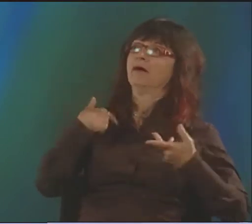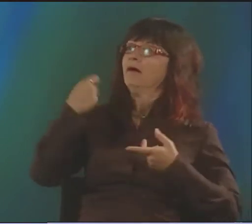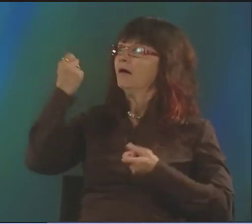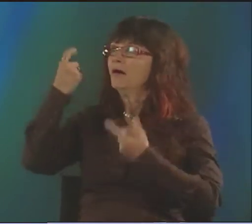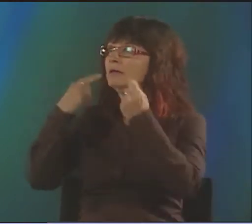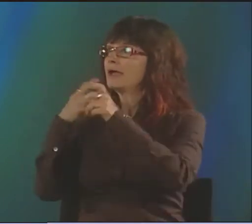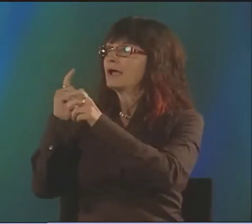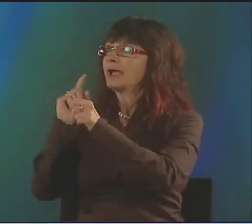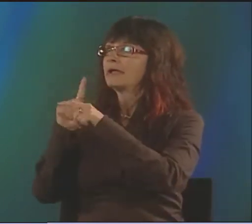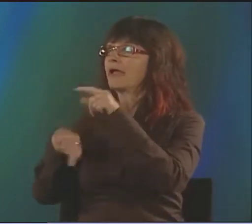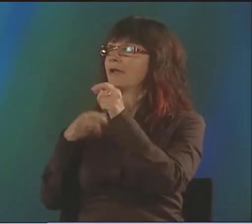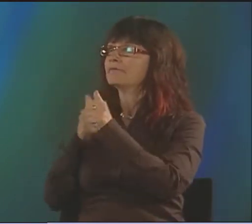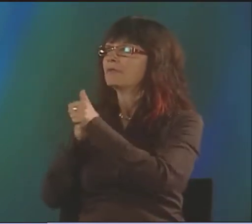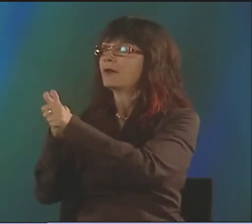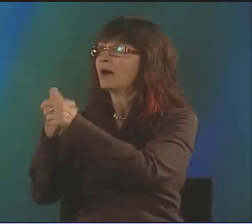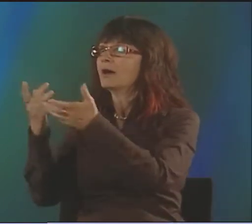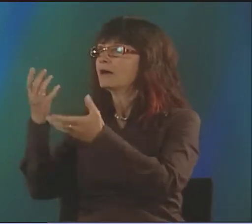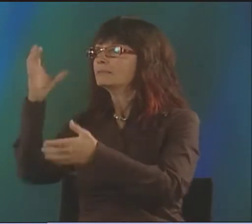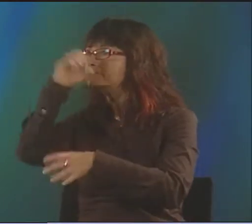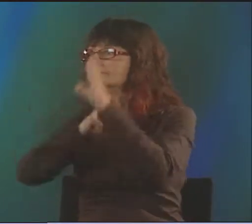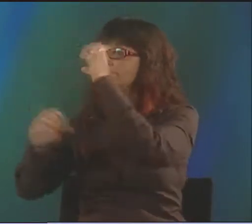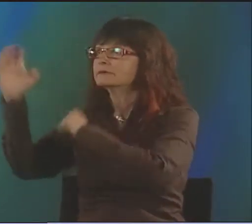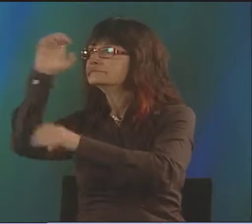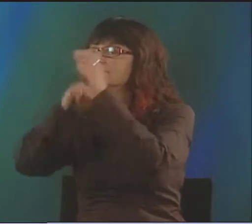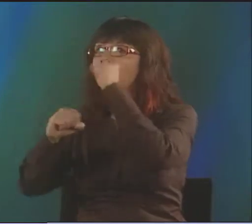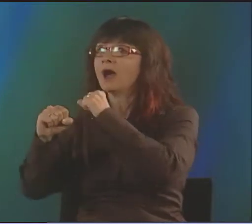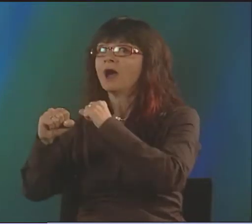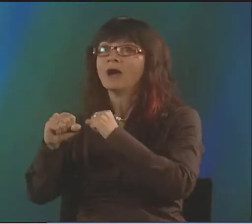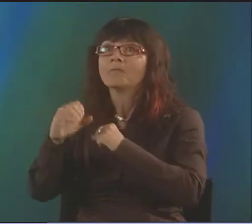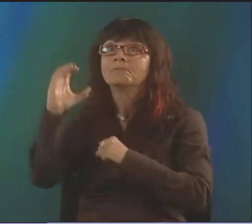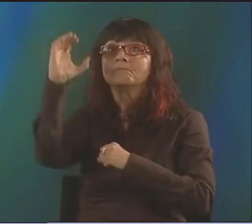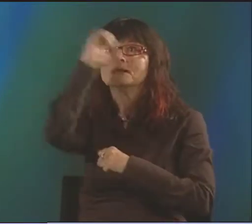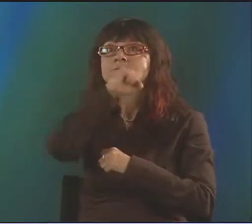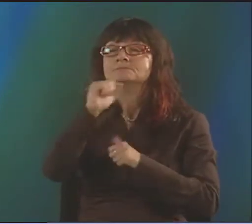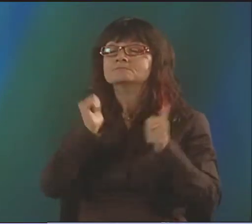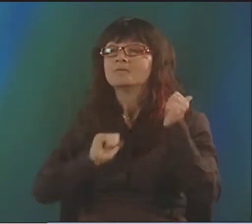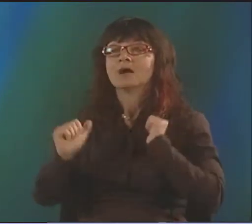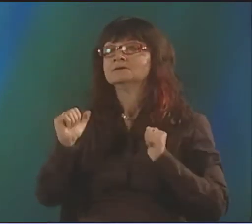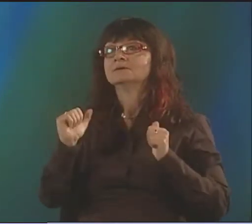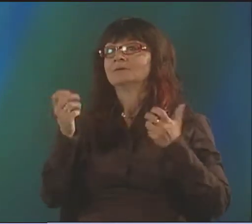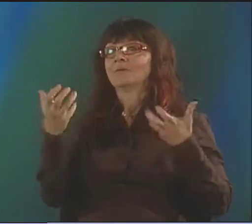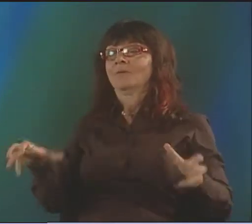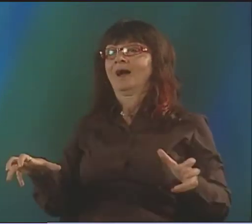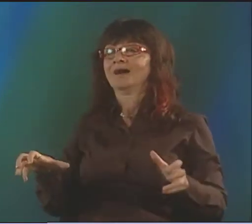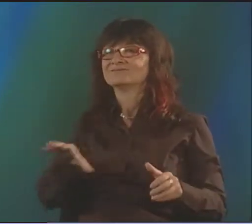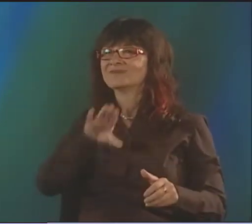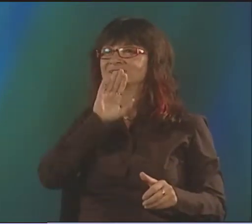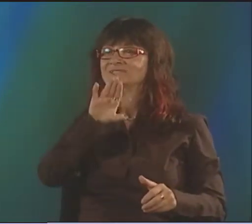WHO HISTORICALLY HAVE BEEN LEFT OUT OF THE ARTISTIC PROCESS-- SOMETIMES THEY COULDN'T FOLLOW PERFORMANCES OR UNDERSTAND THINGS.